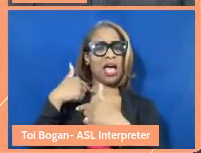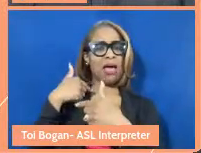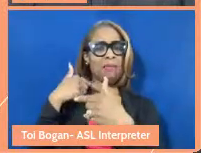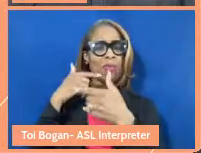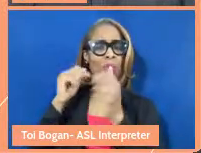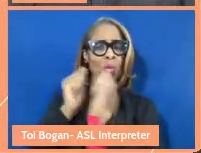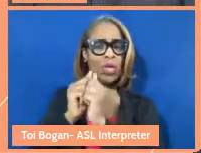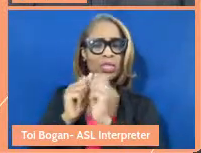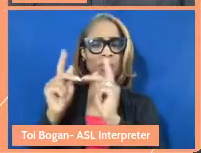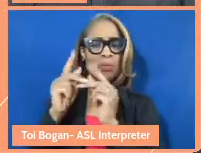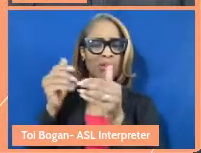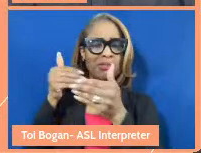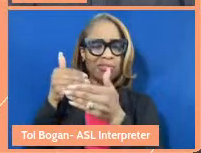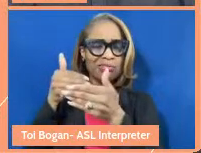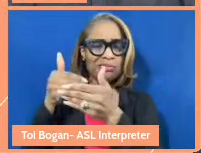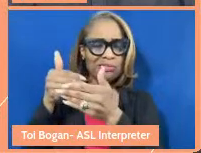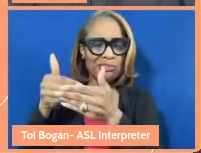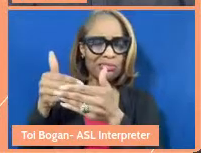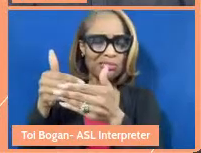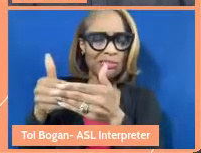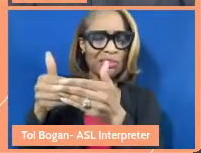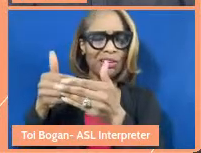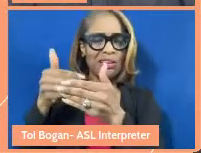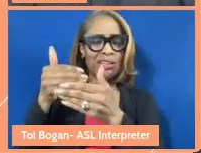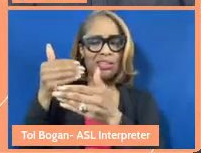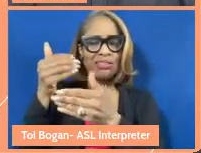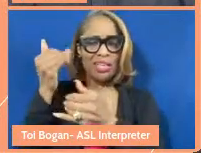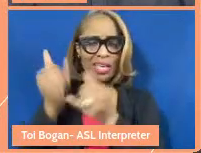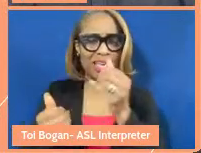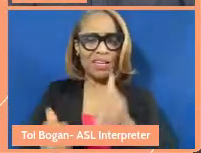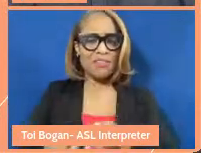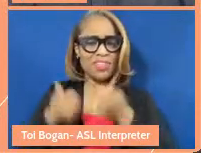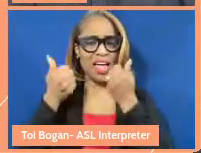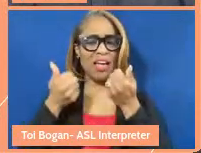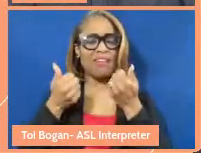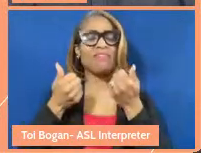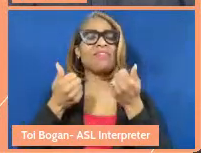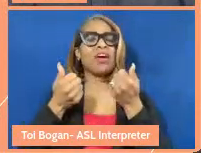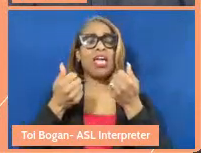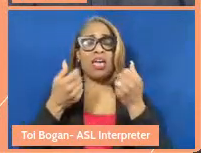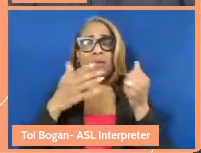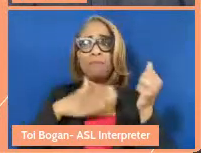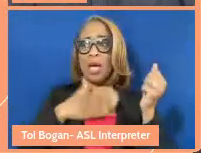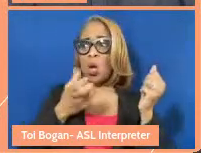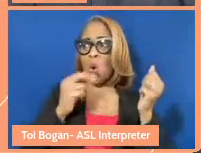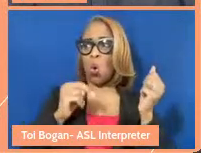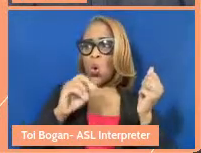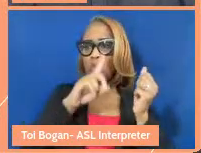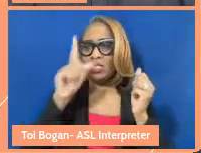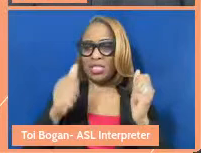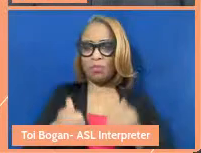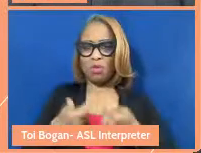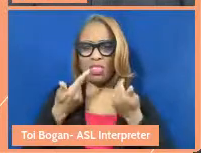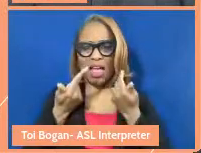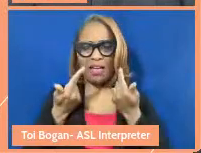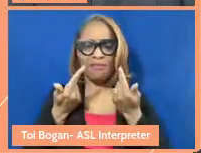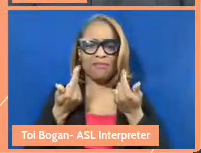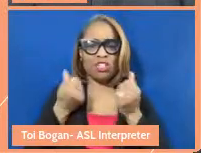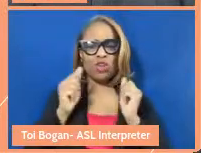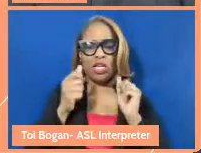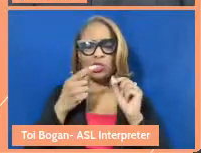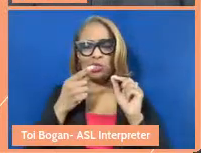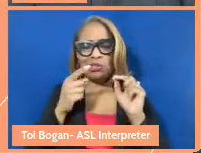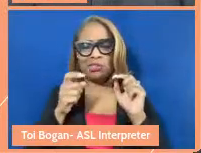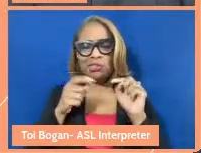die and also through navigating my own disabled life is that the same things that we need for our